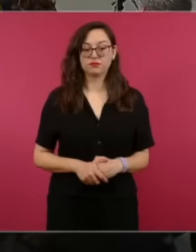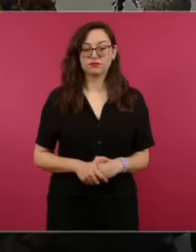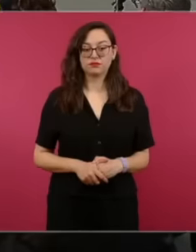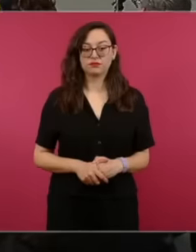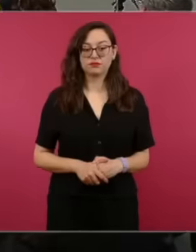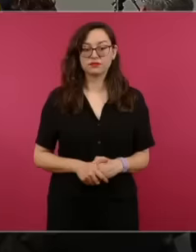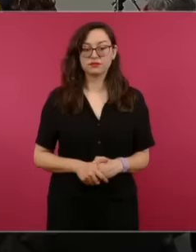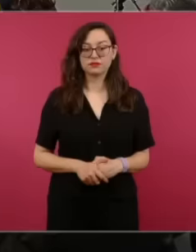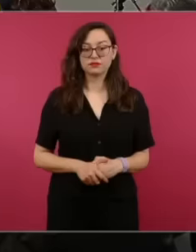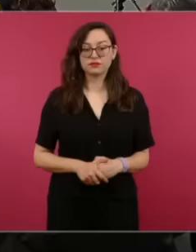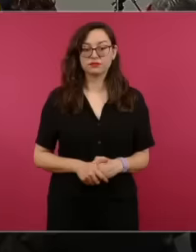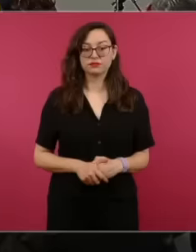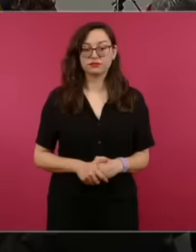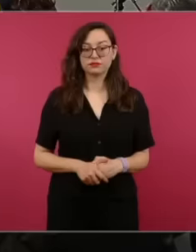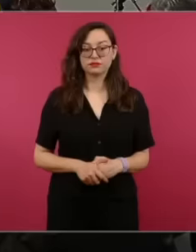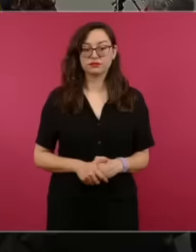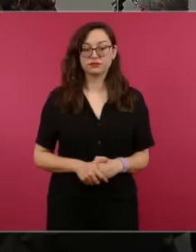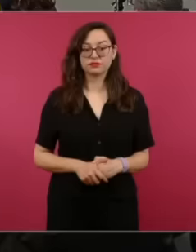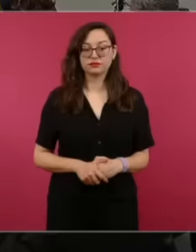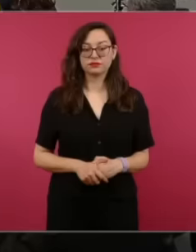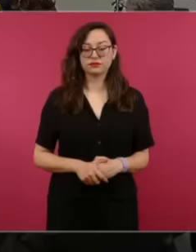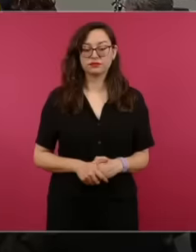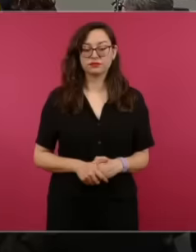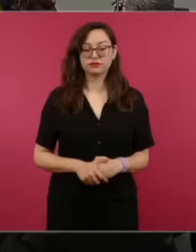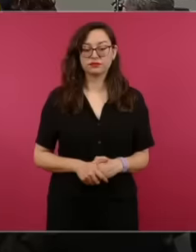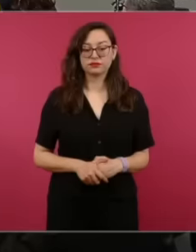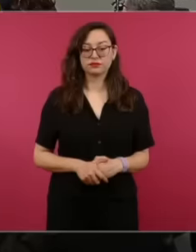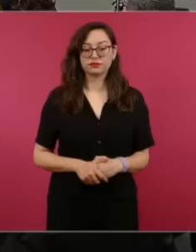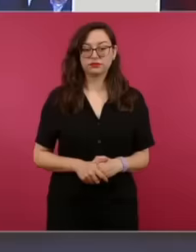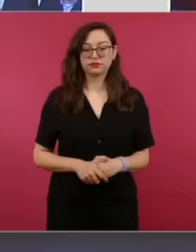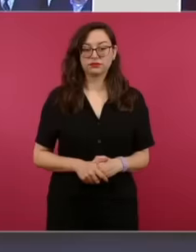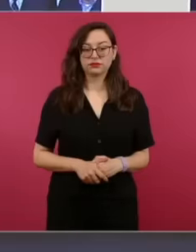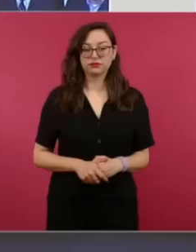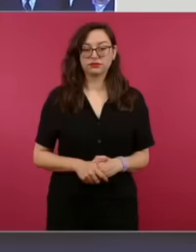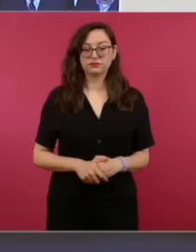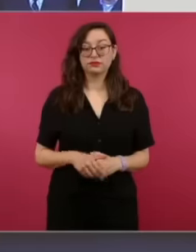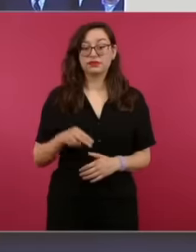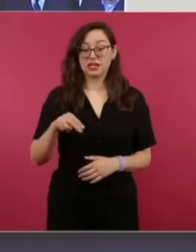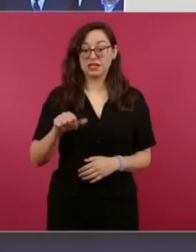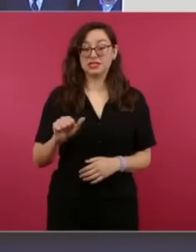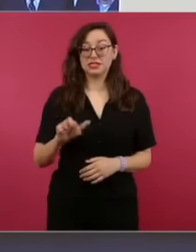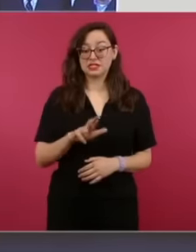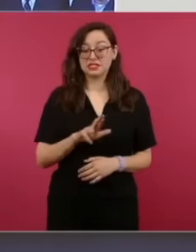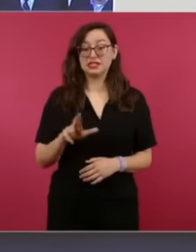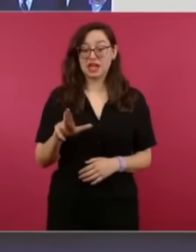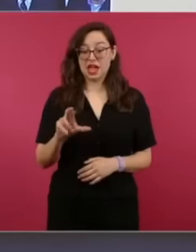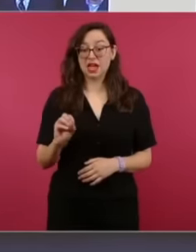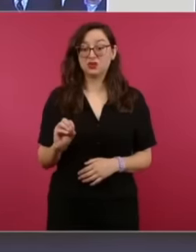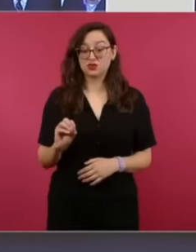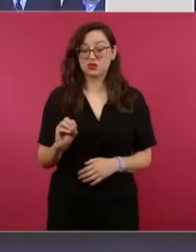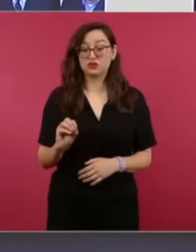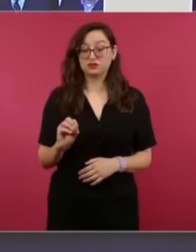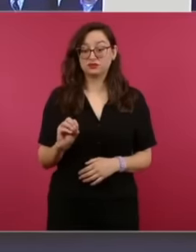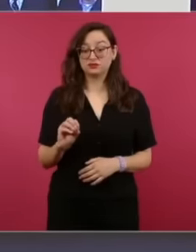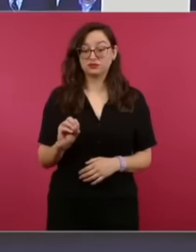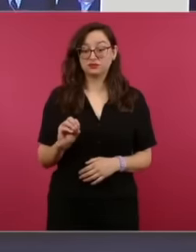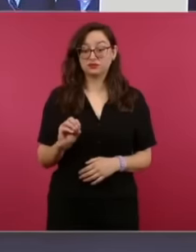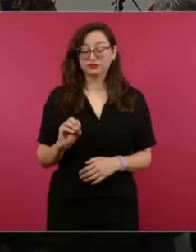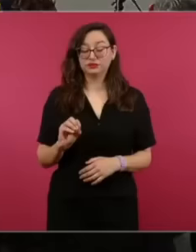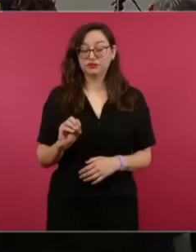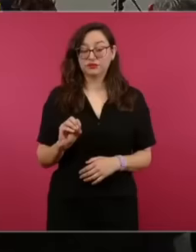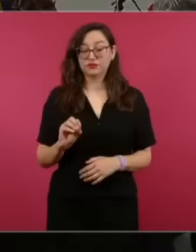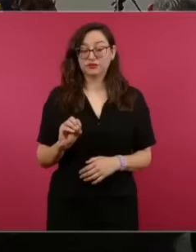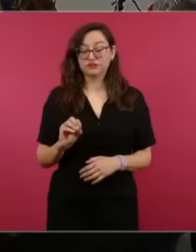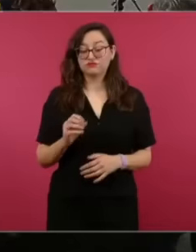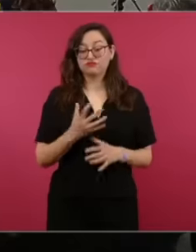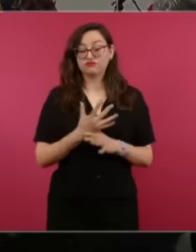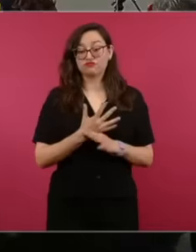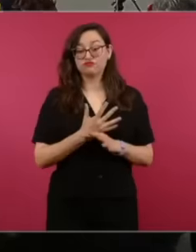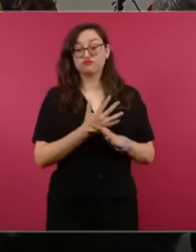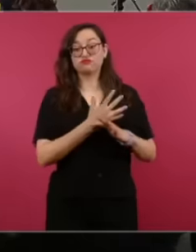I don't narrate that was the one who coined or He spread the phrase about the NEETs